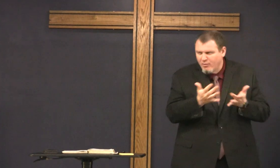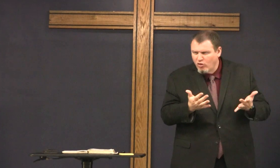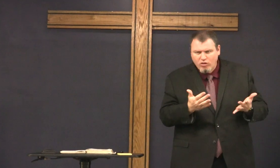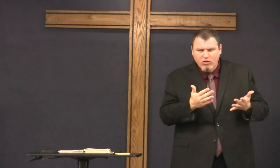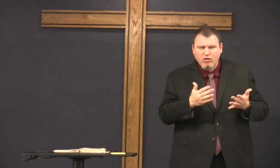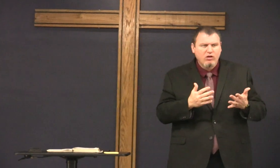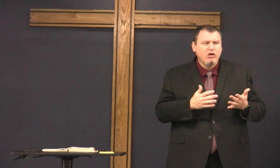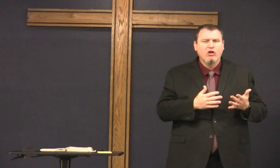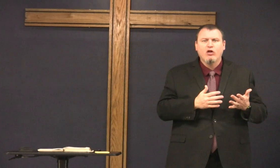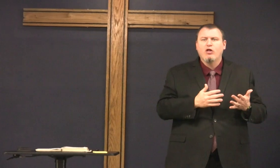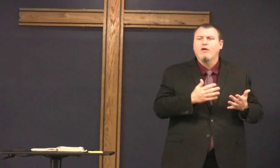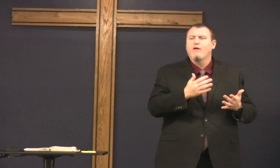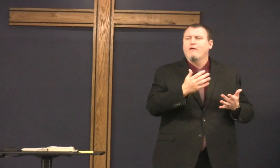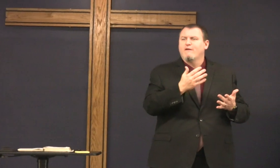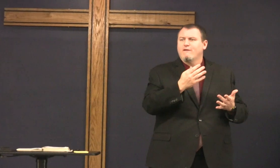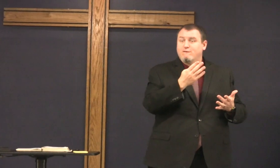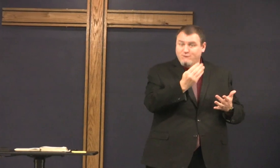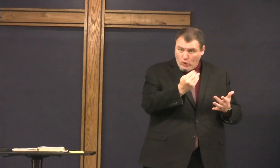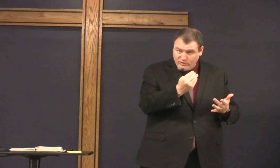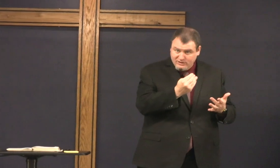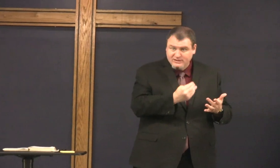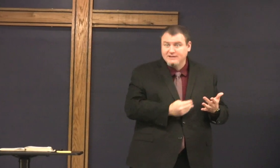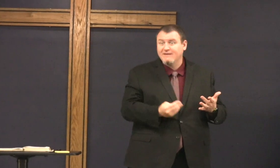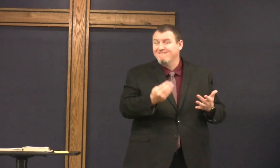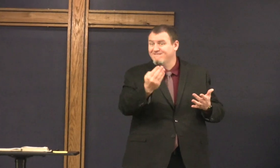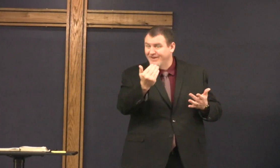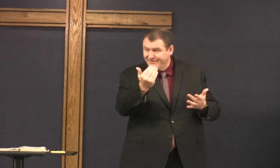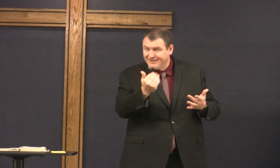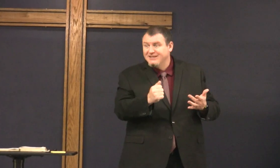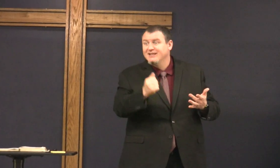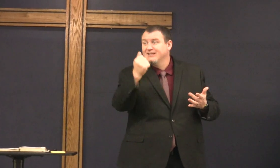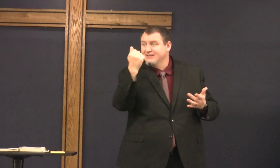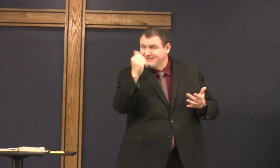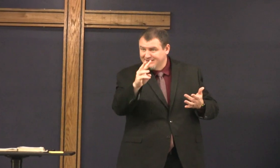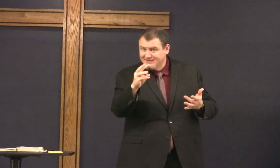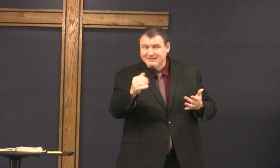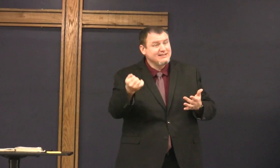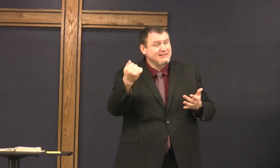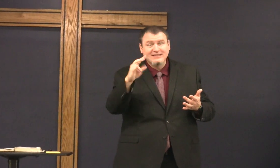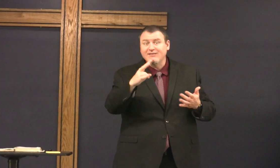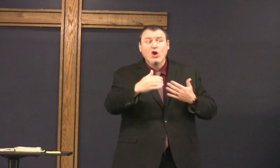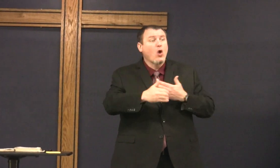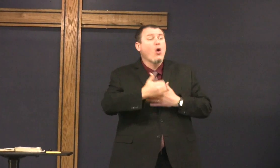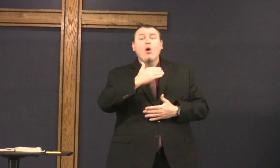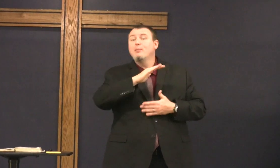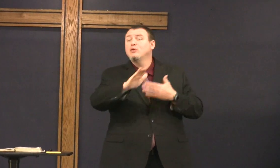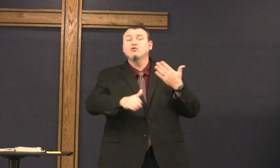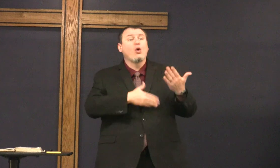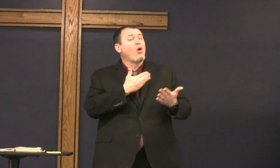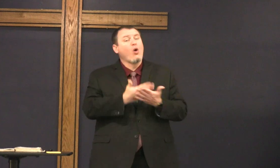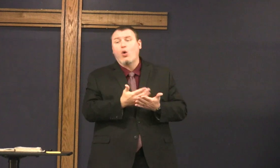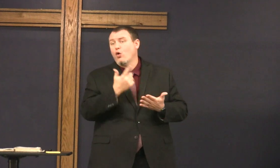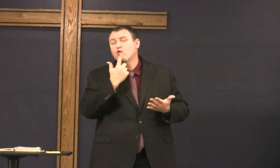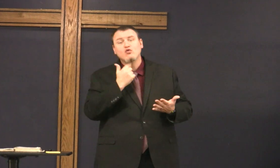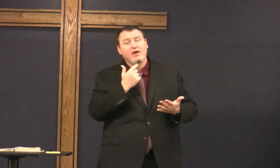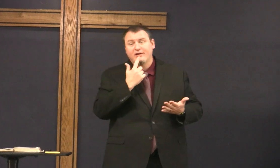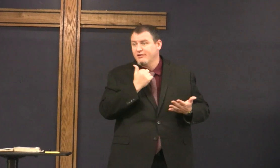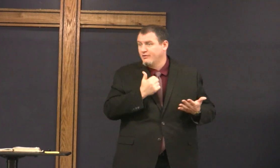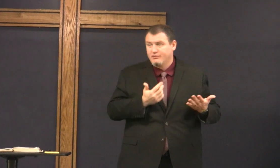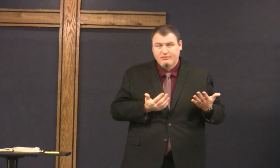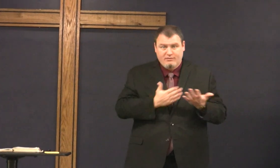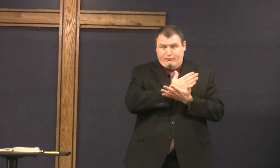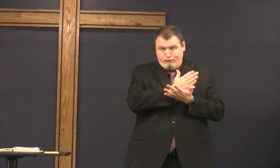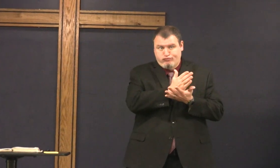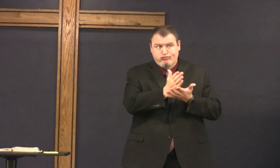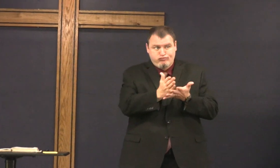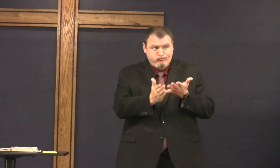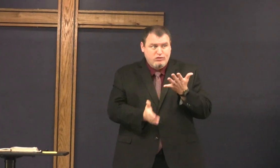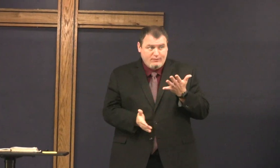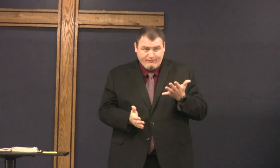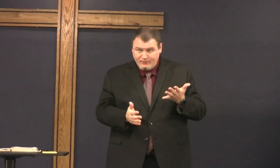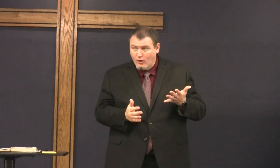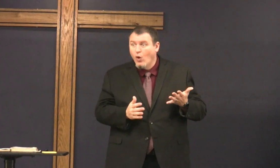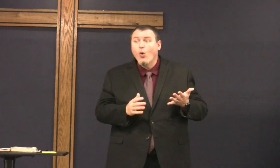letters that show Jesus speaking 14 15 16 and 17 are all red all the way through